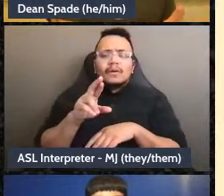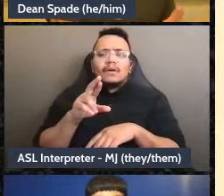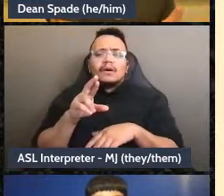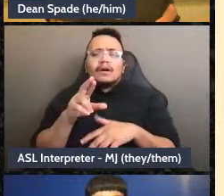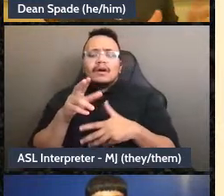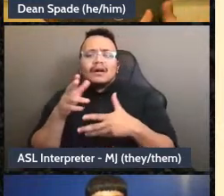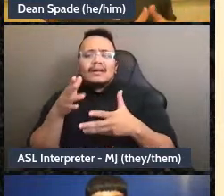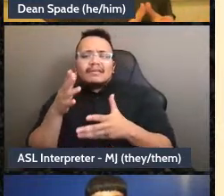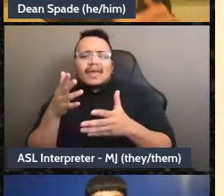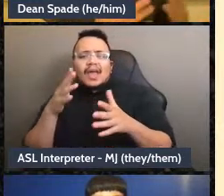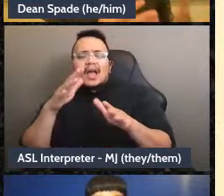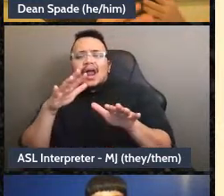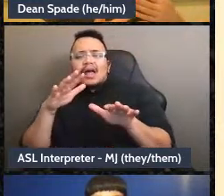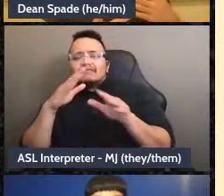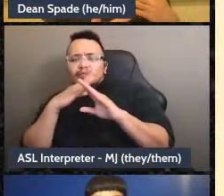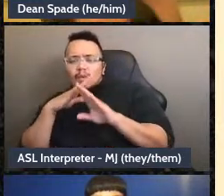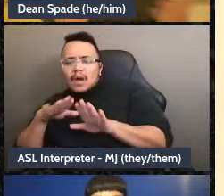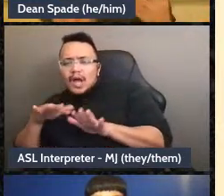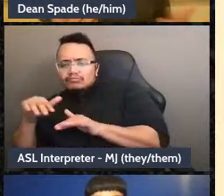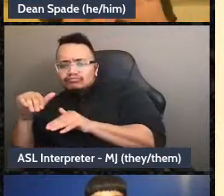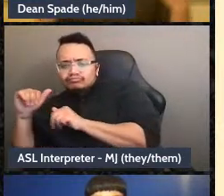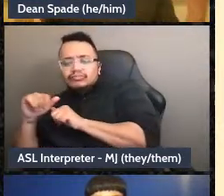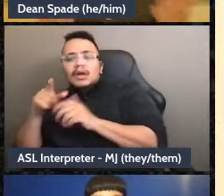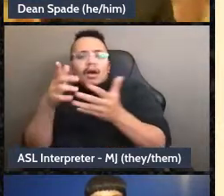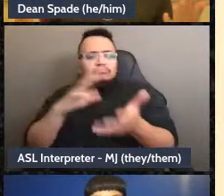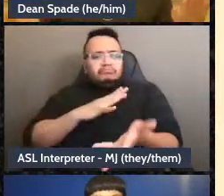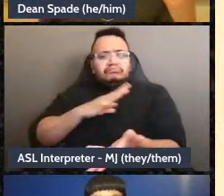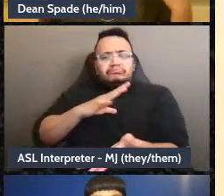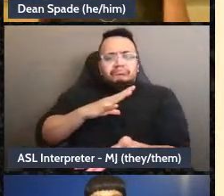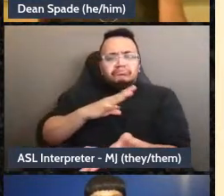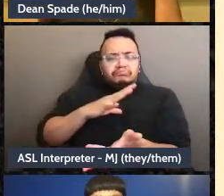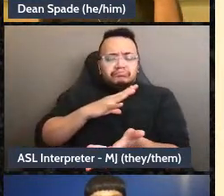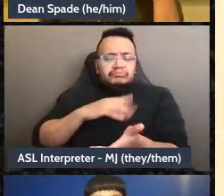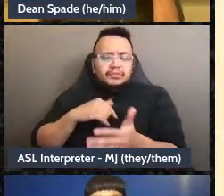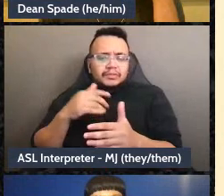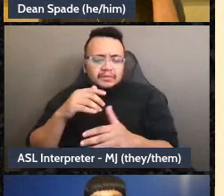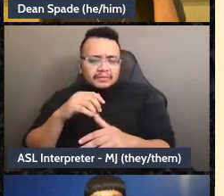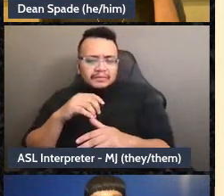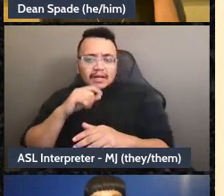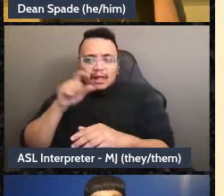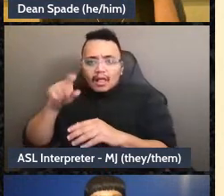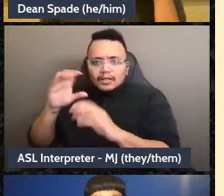them, maybe like making sure that we know like who we're actually managing to inform